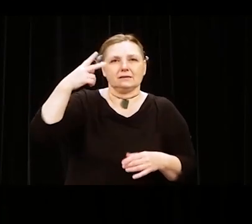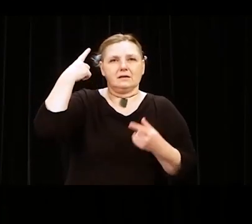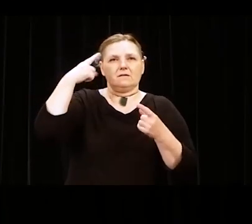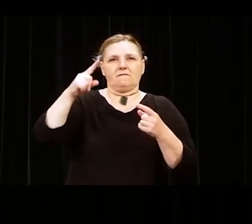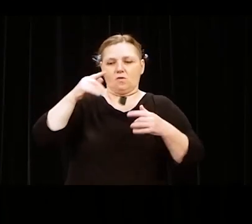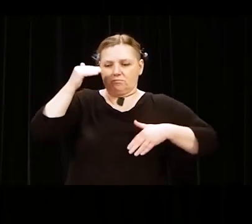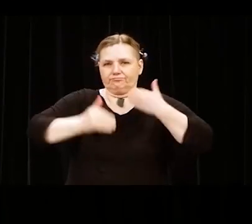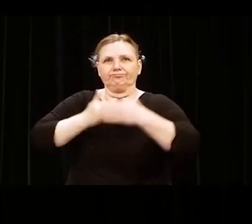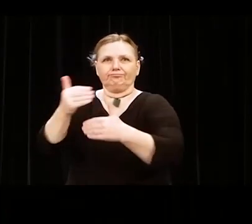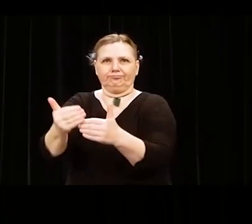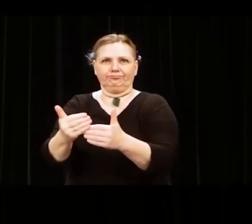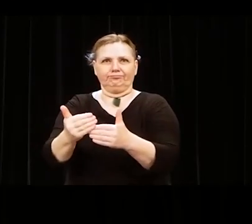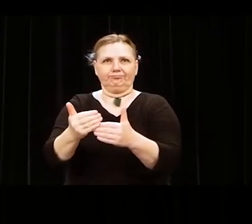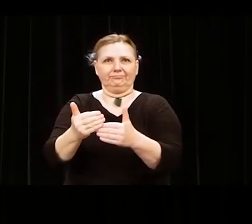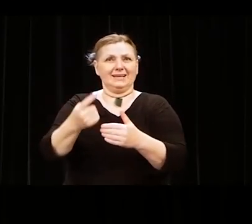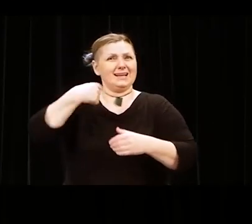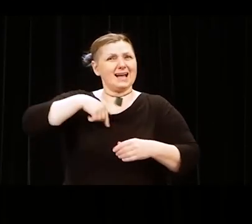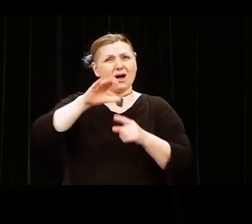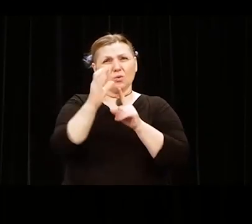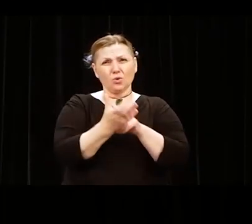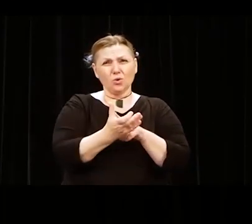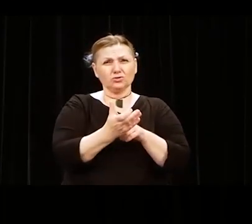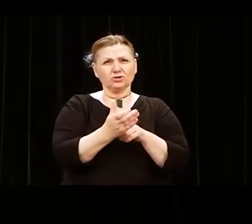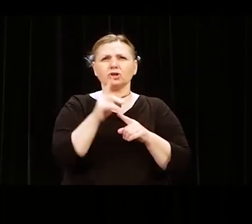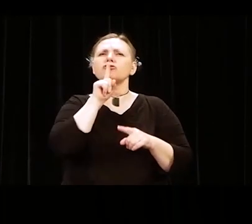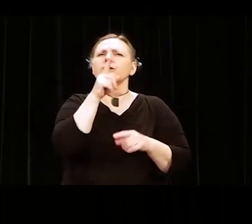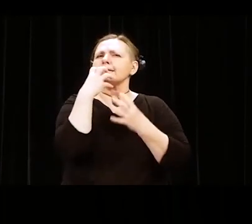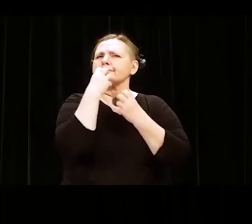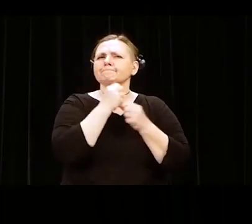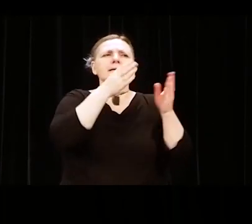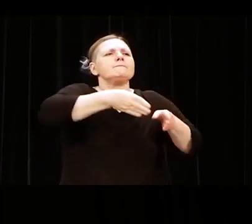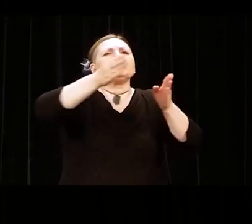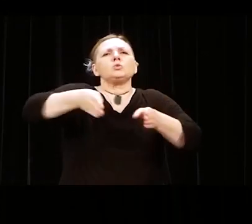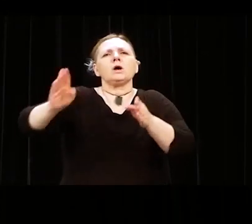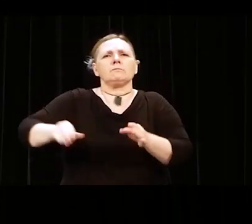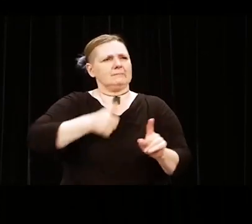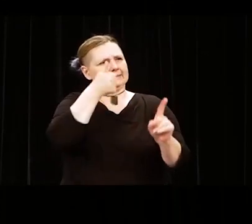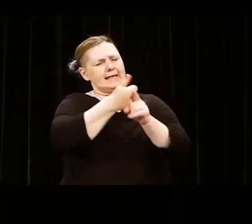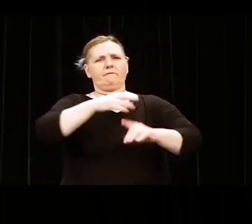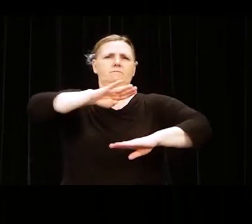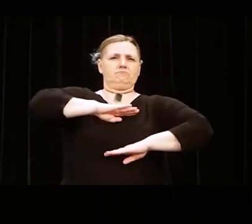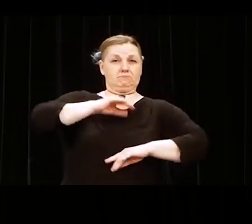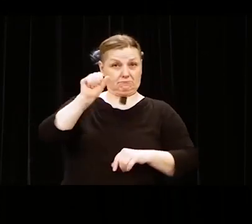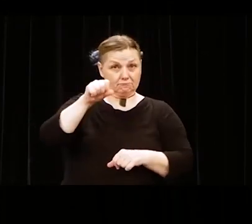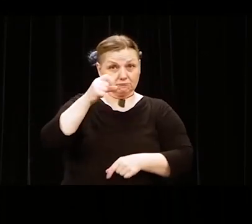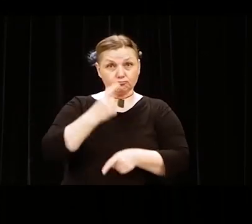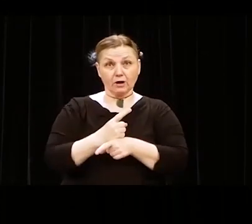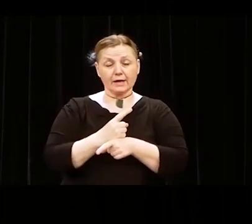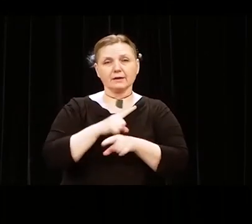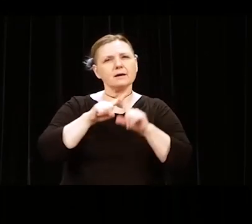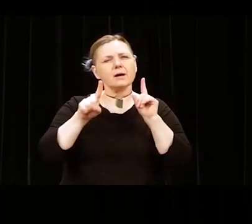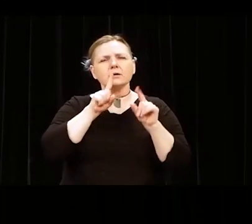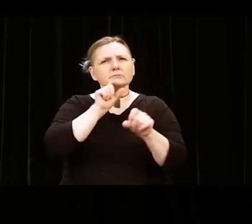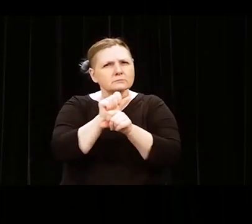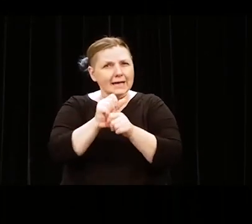of individual wants and winning. But true happiness lies in the gives and in solidarity.